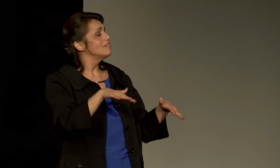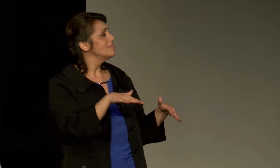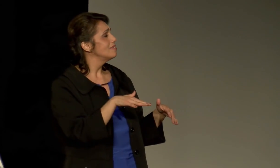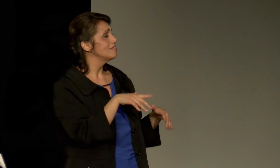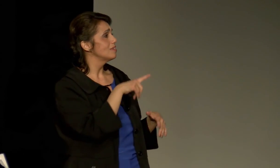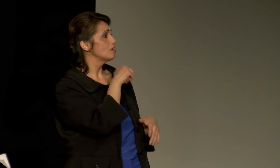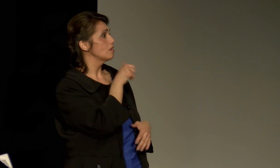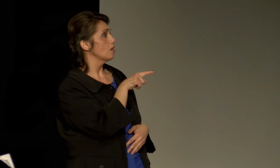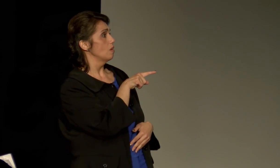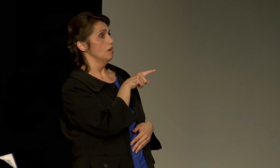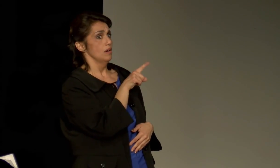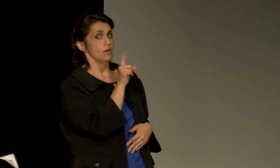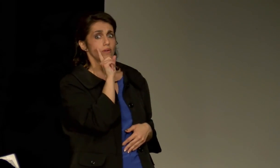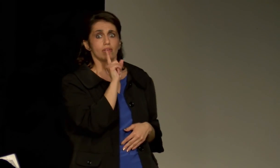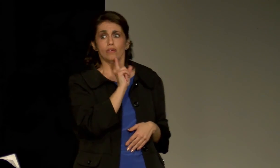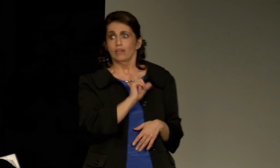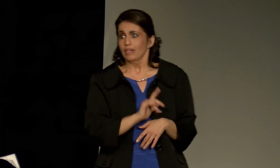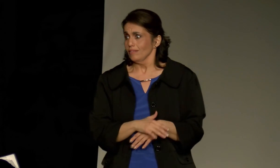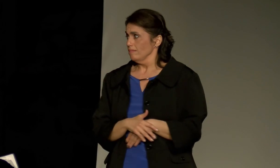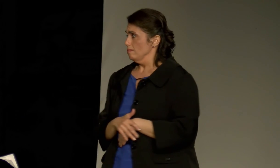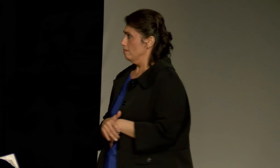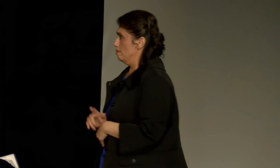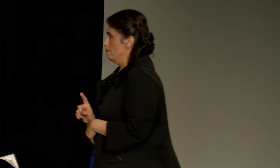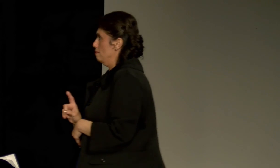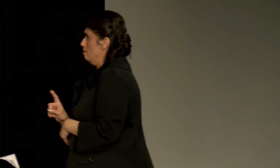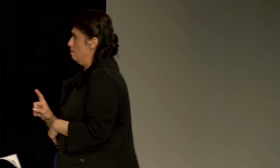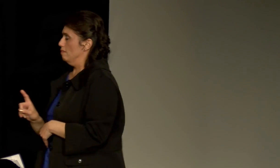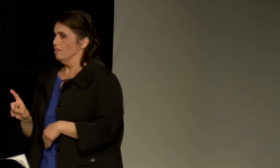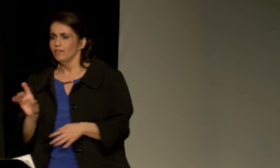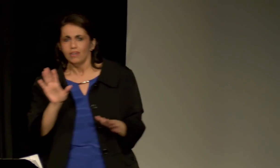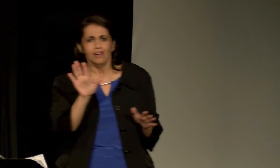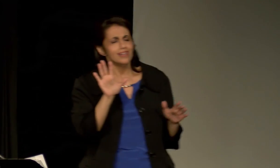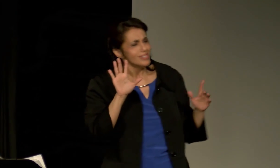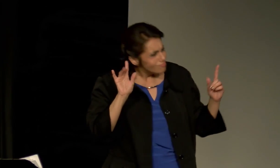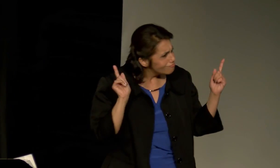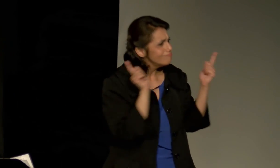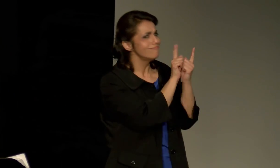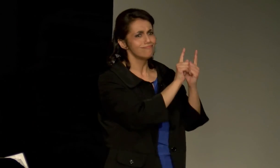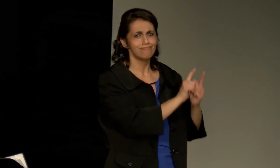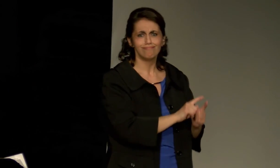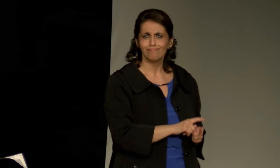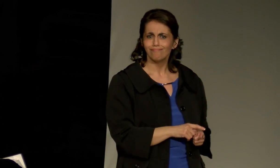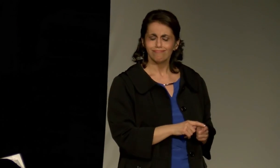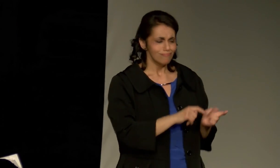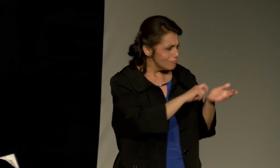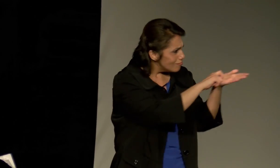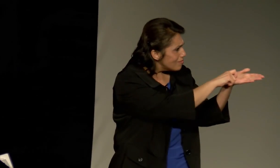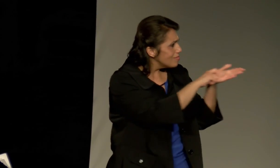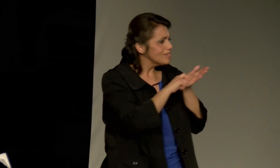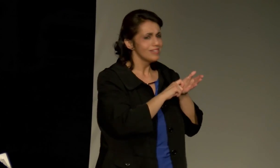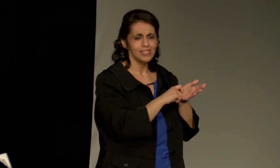When you meet a deaf person, you don't think, oh, they're deaf; I need to go in another direction.